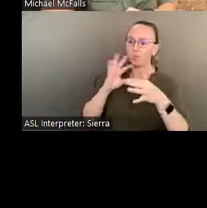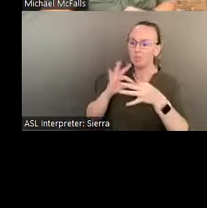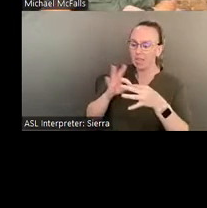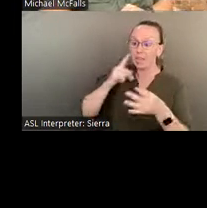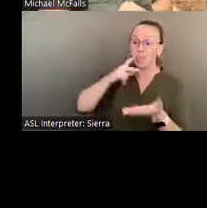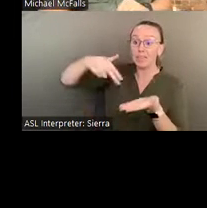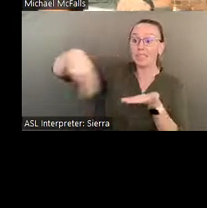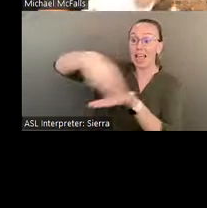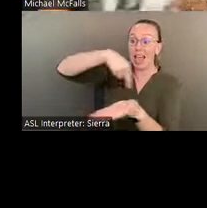he was finished with his dance.